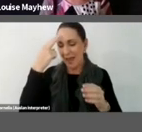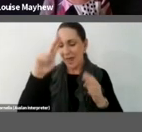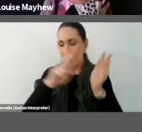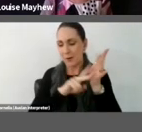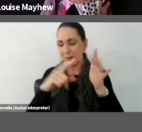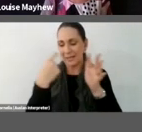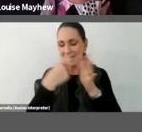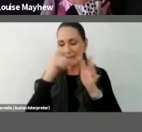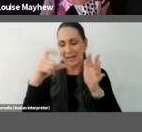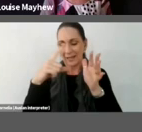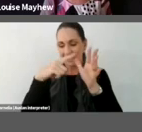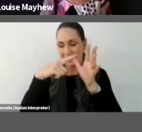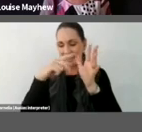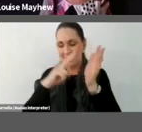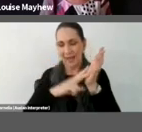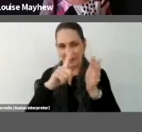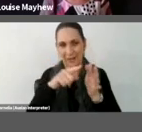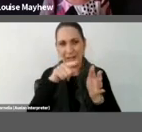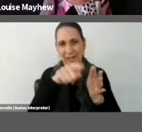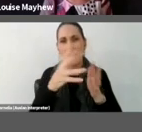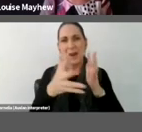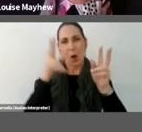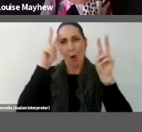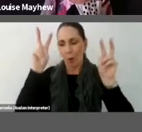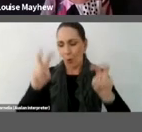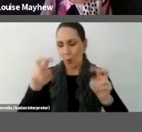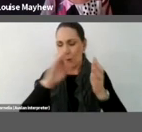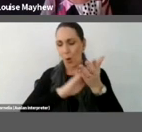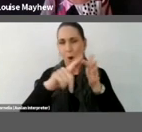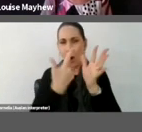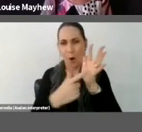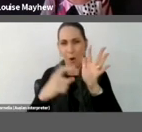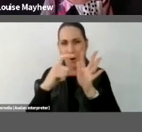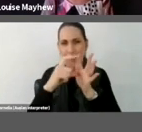involves 30 dancers in 15 horse suits.